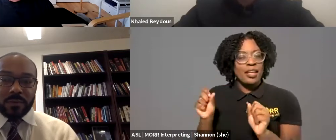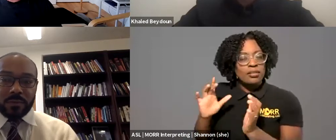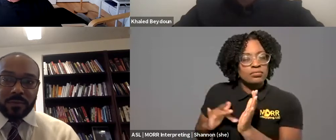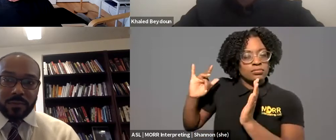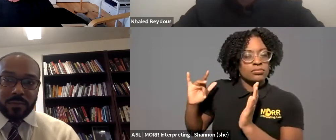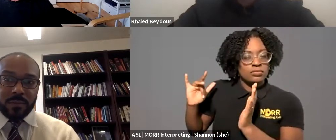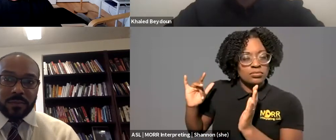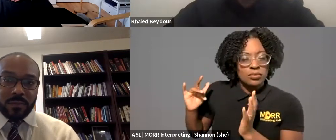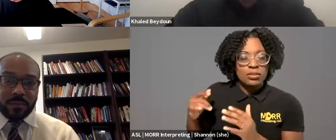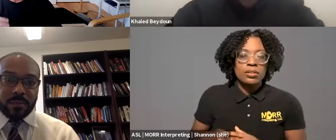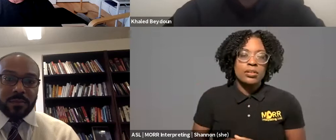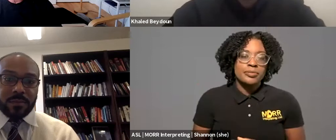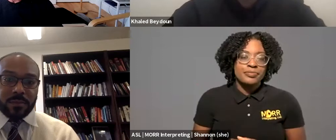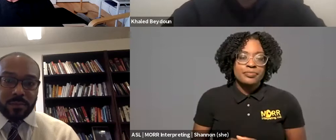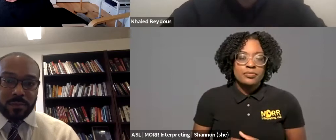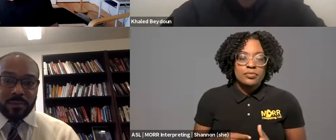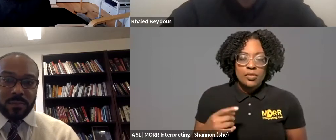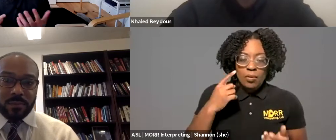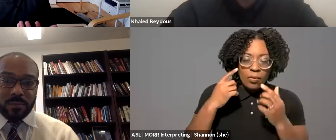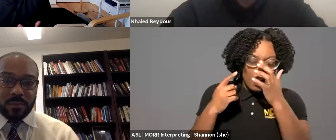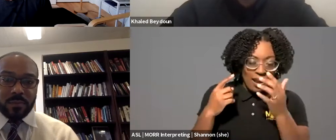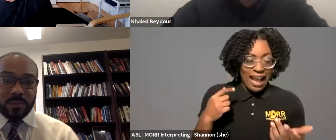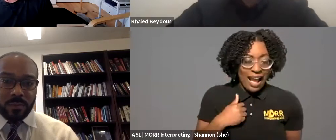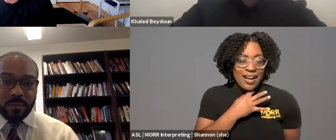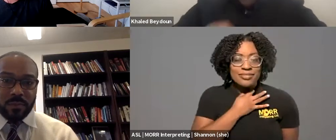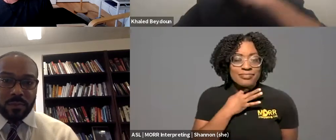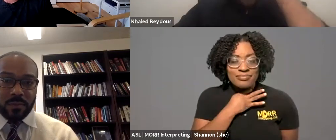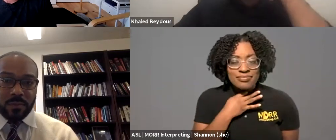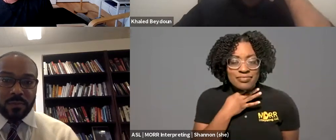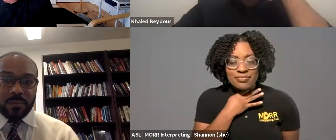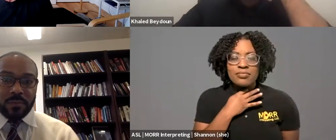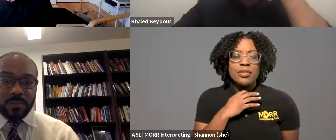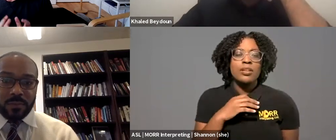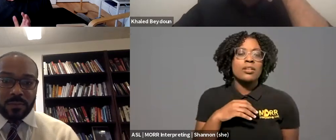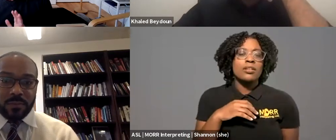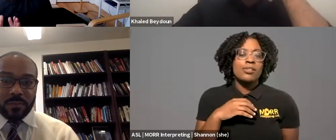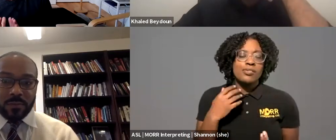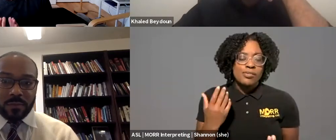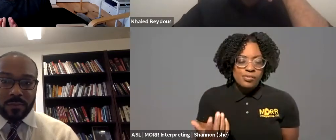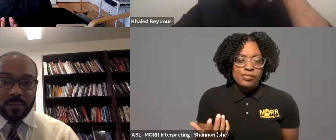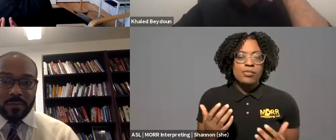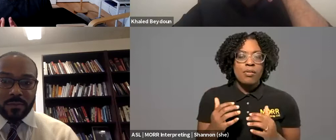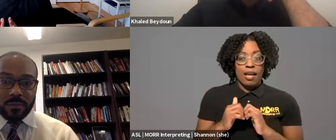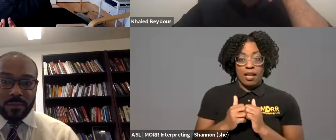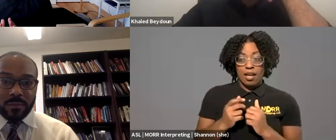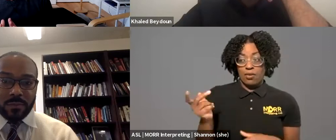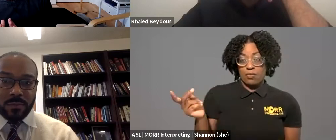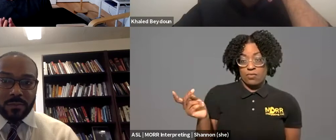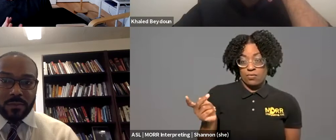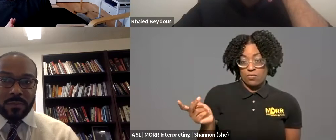So this critique has been made and this one particular focus is on the context of hate crime legislation but I think the critique holds. So I'd be curious as to how either of you think about sort of how we might think about increased regulation of hate speech or anti-racist or anti- -- Islamophobic slurs in the context of sort of racist carceral system that historically has been an oppressive force in the lives of Black folks, Muslim folks, Black Muslim folks and all kinds of folks